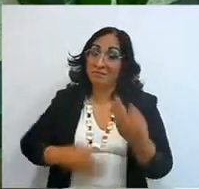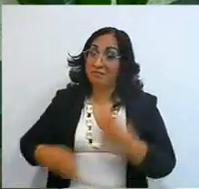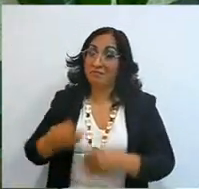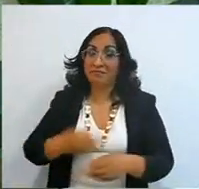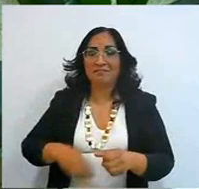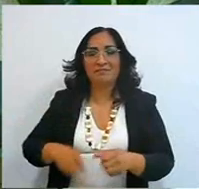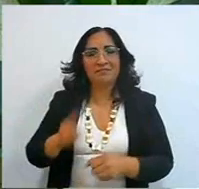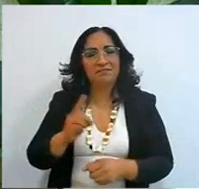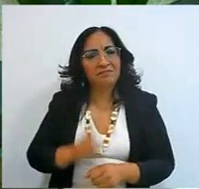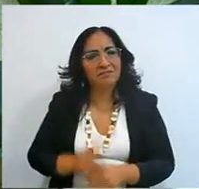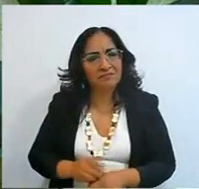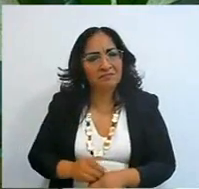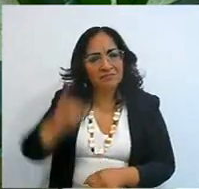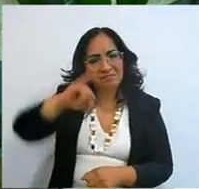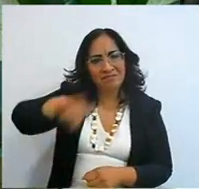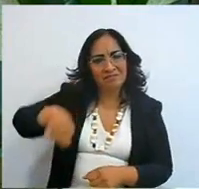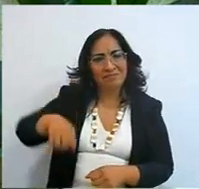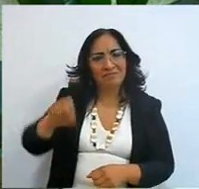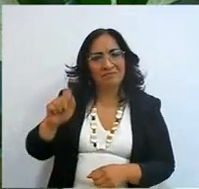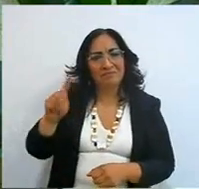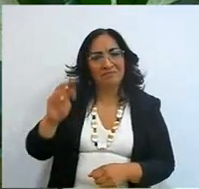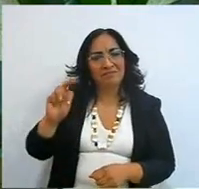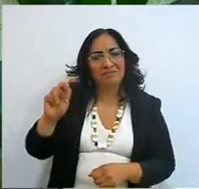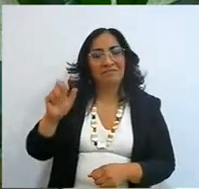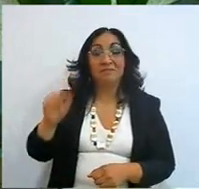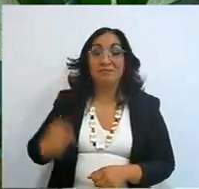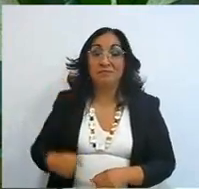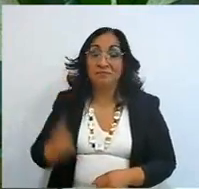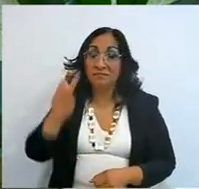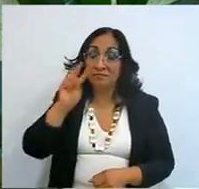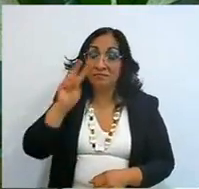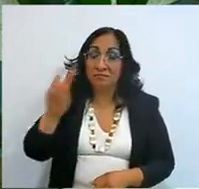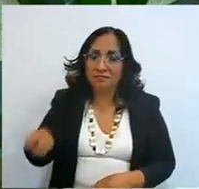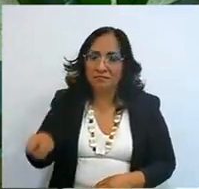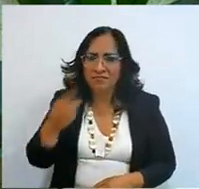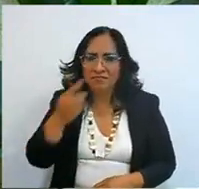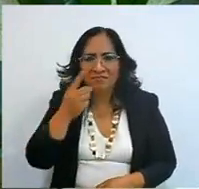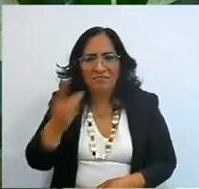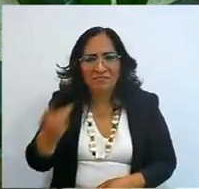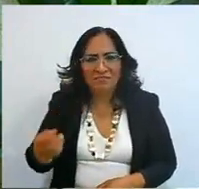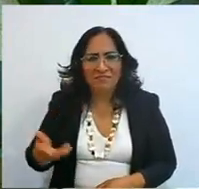and Jethro saw it and saw that it had queues of people, now listen they stole my chicken,